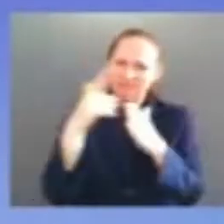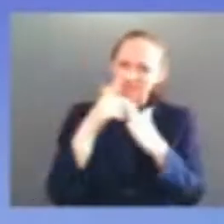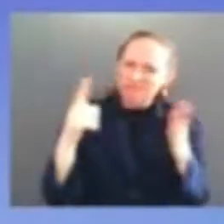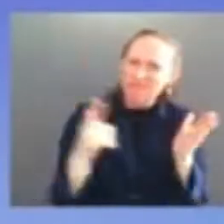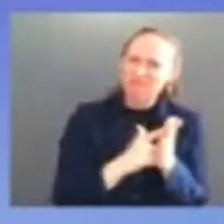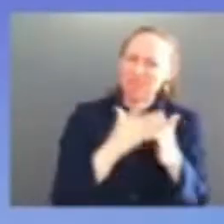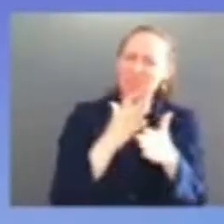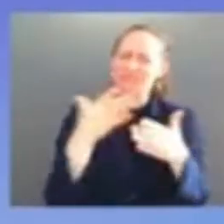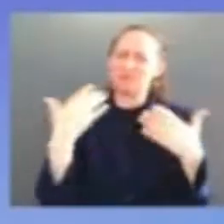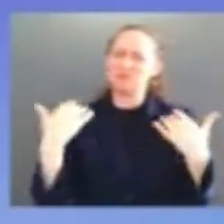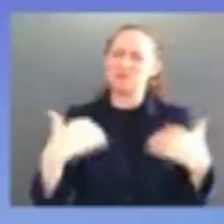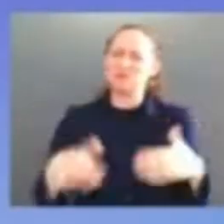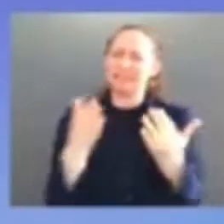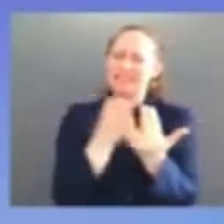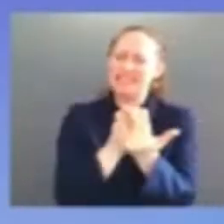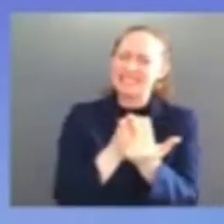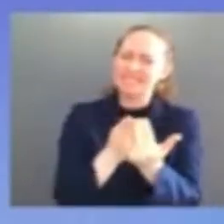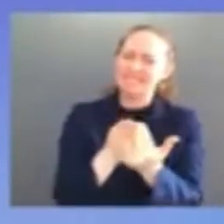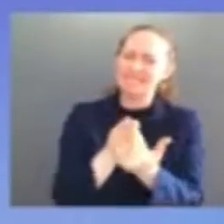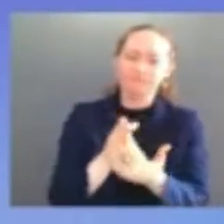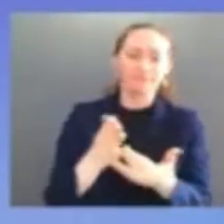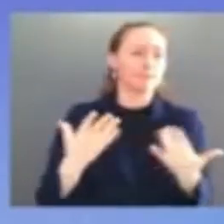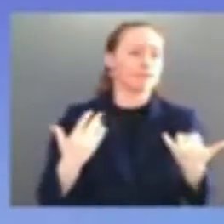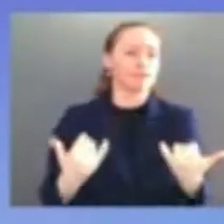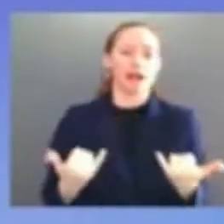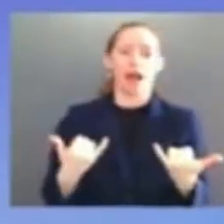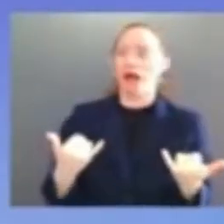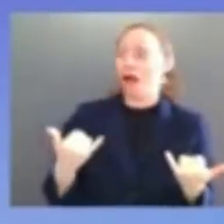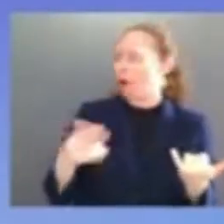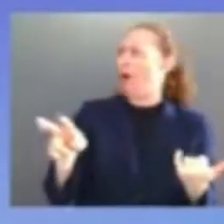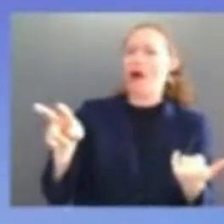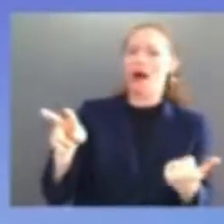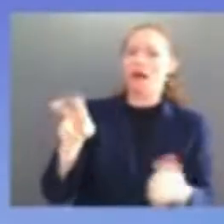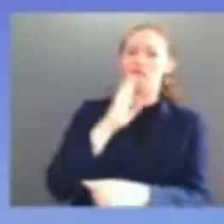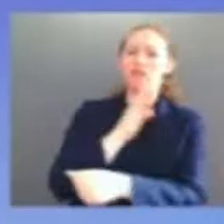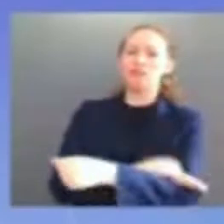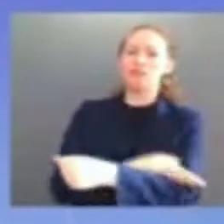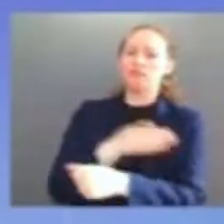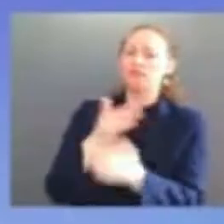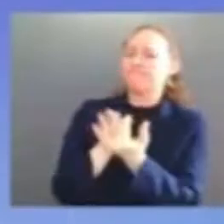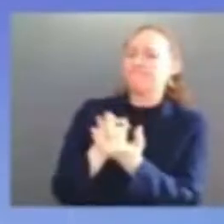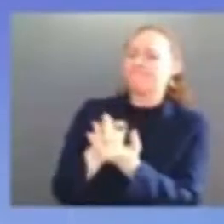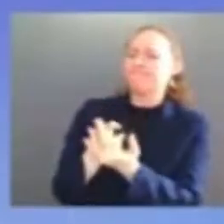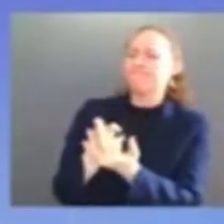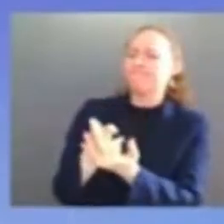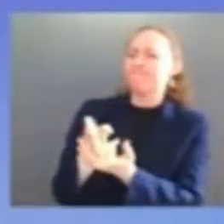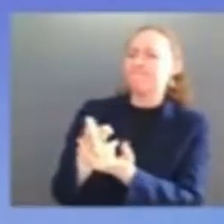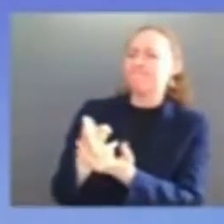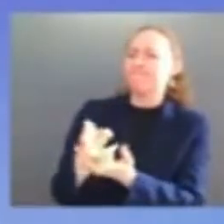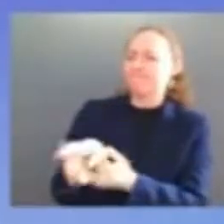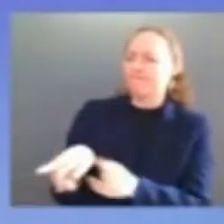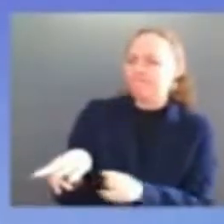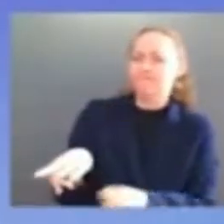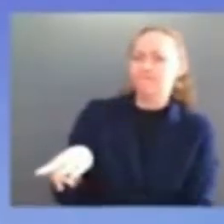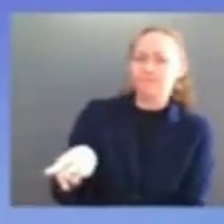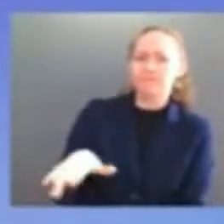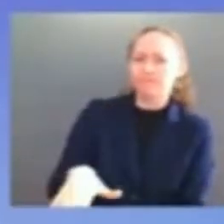i can't get over mom and dad you know i mean what what you did in your faith and never given up any